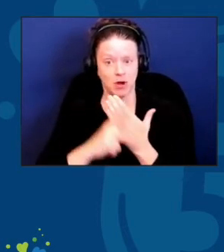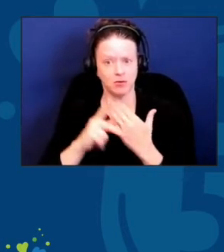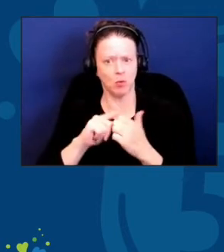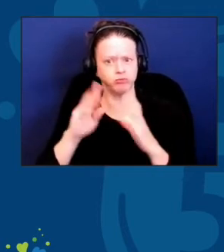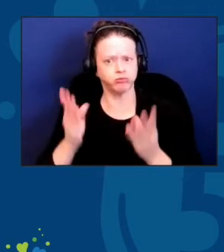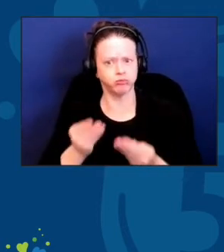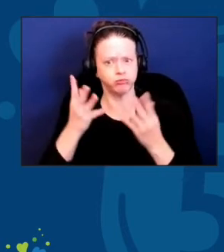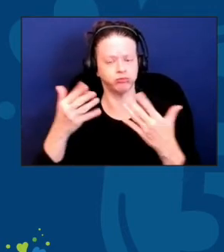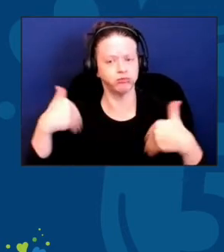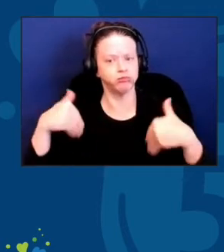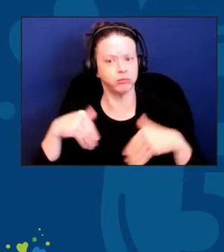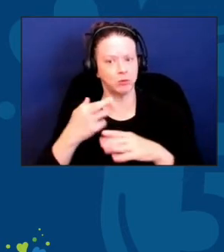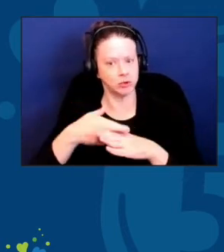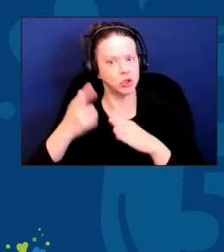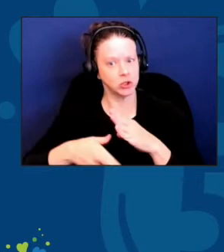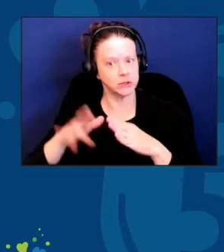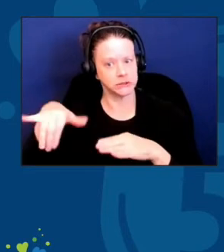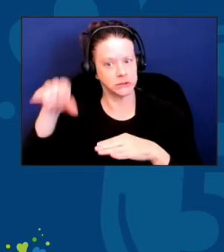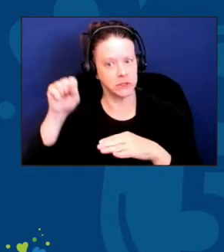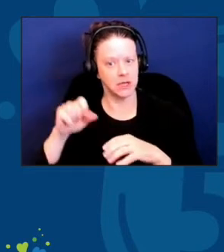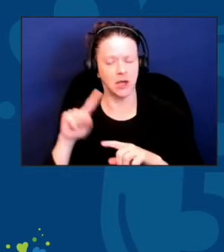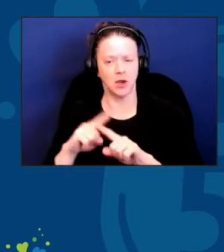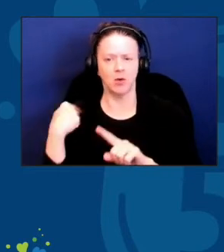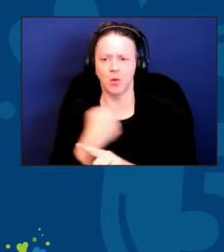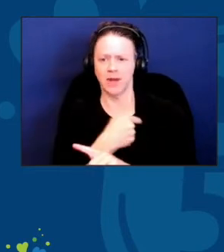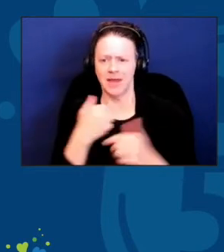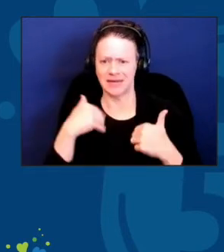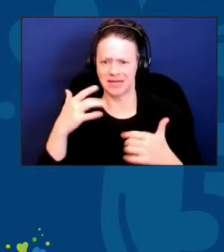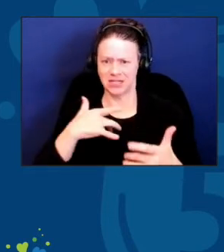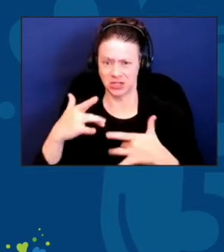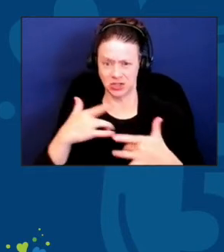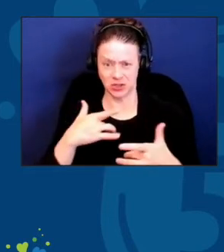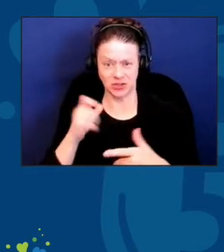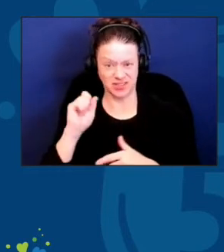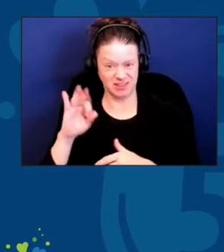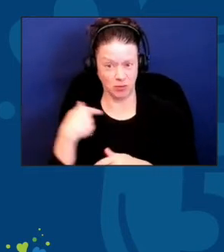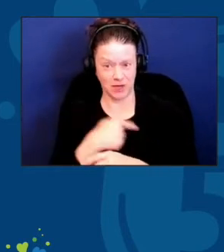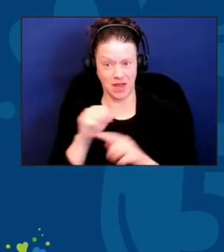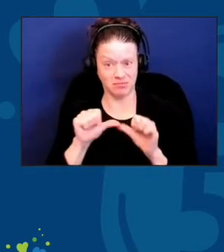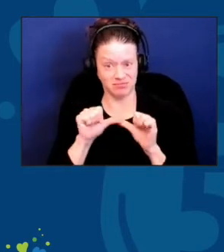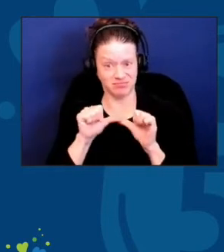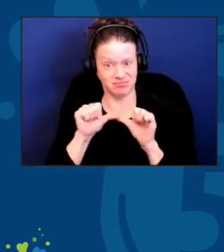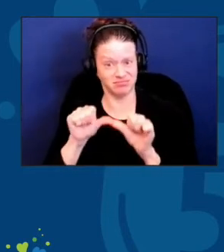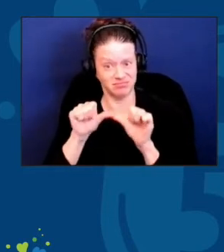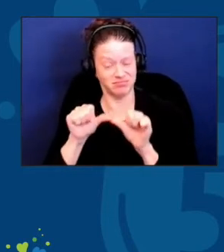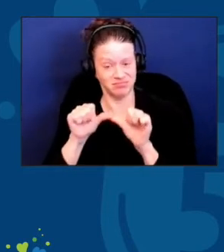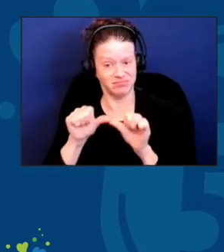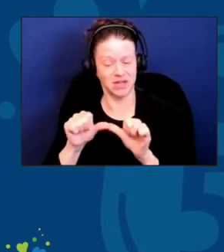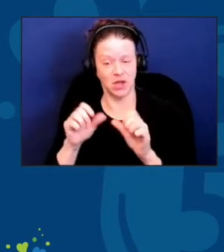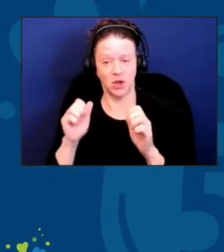we had great concerns about whether or not we would be able to sustain them with the change in population.